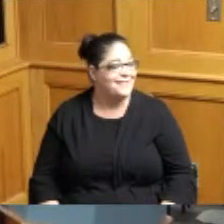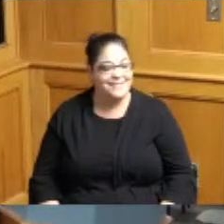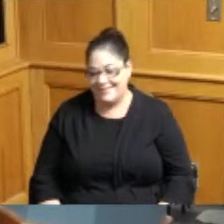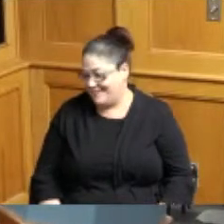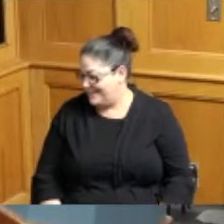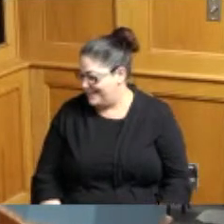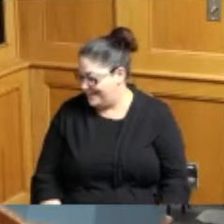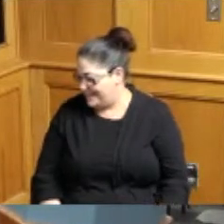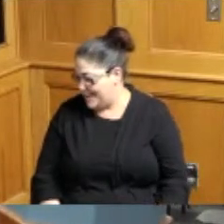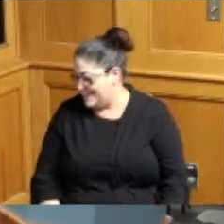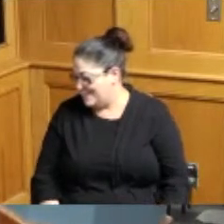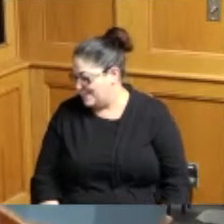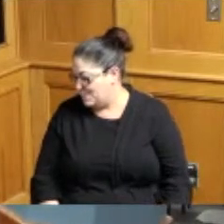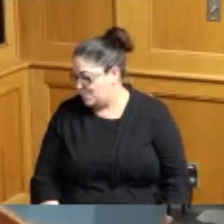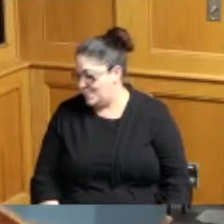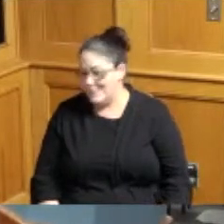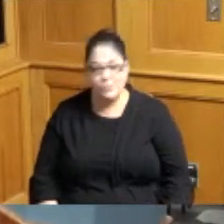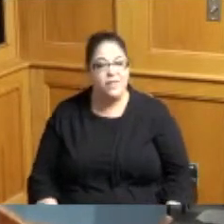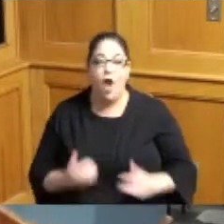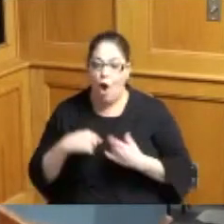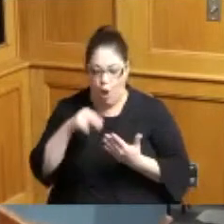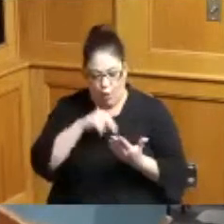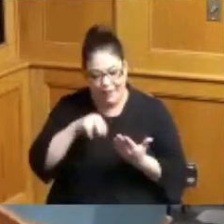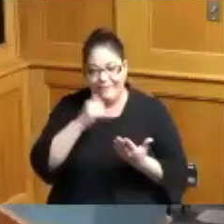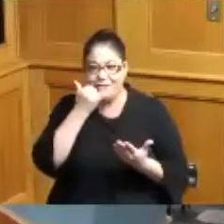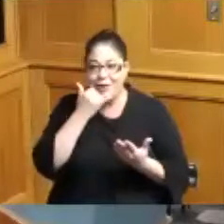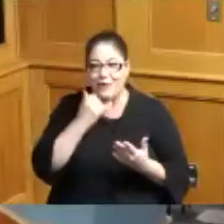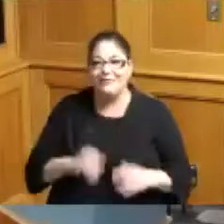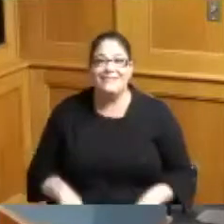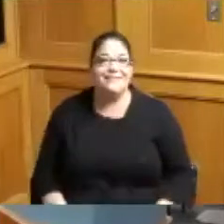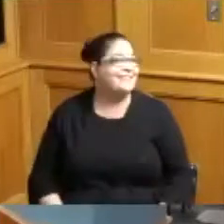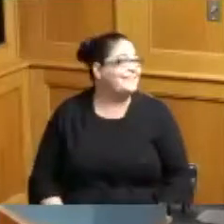thank you so much